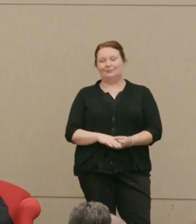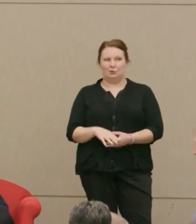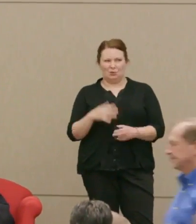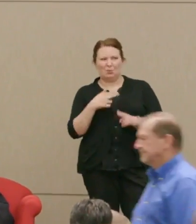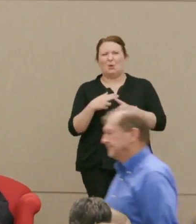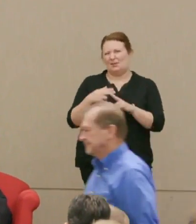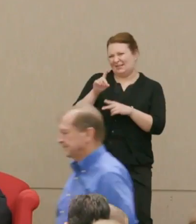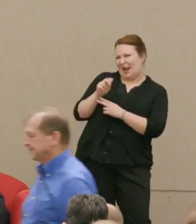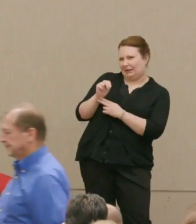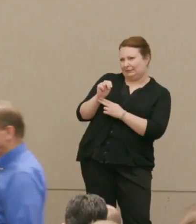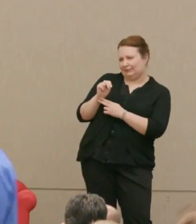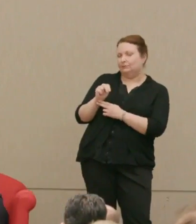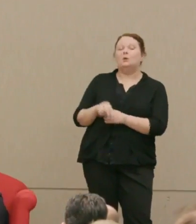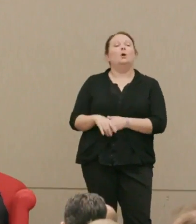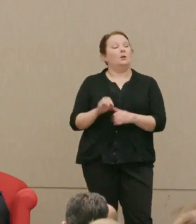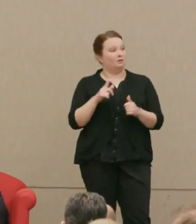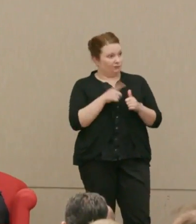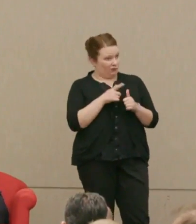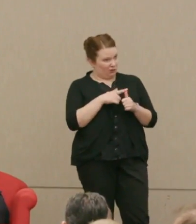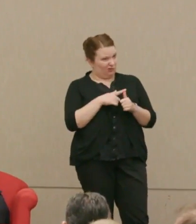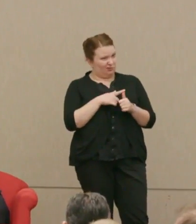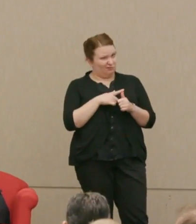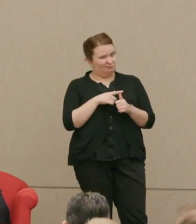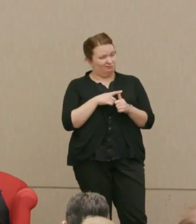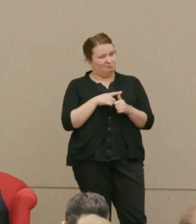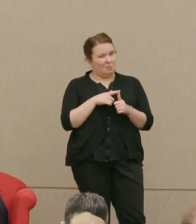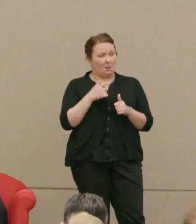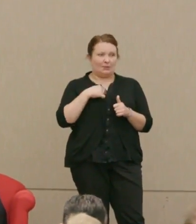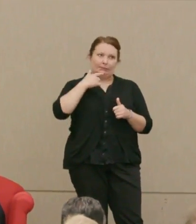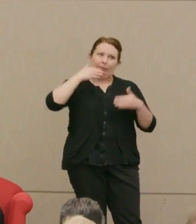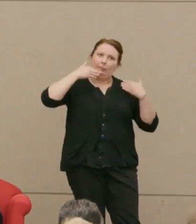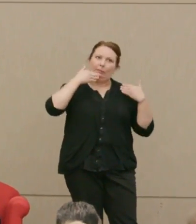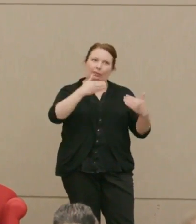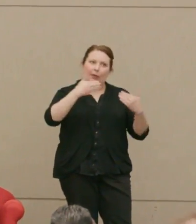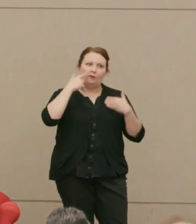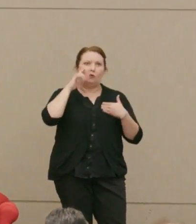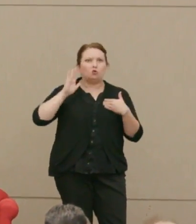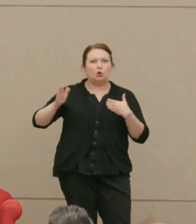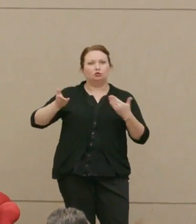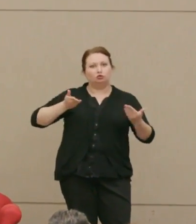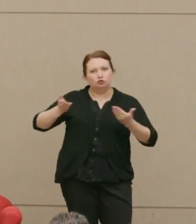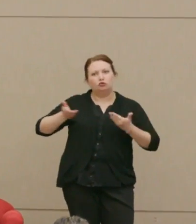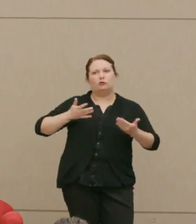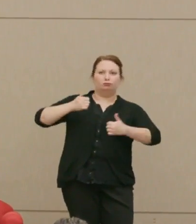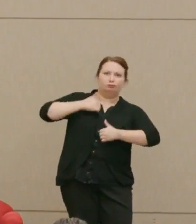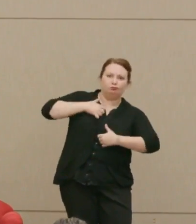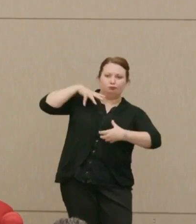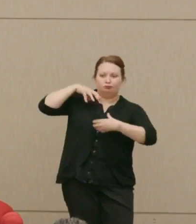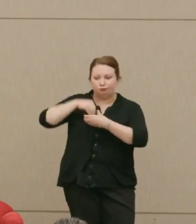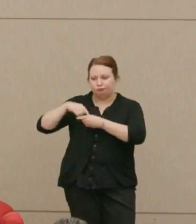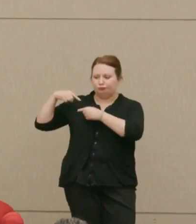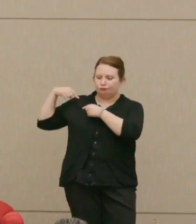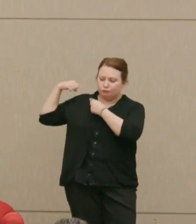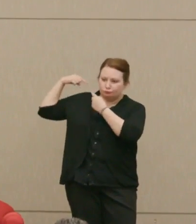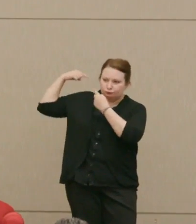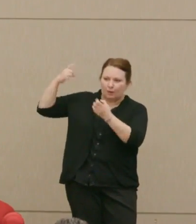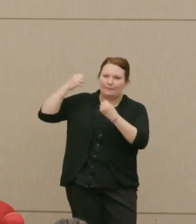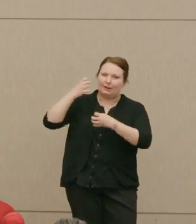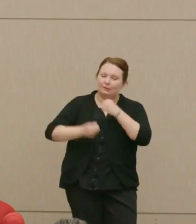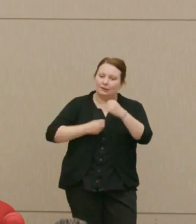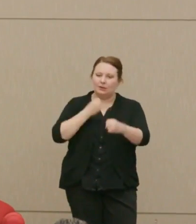First, as they say, I want to thank you for your service over many years in opening our